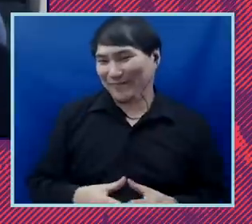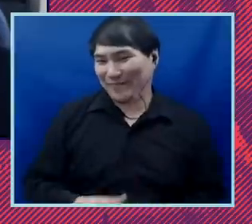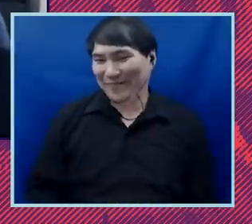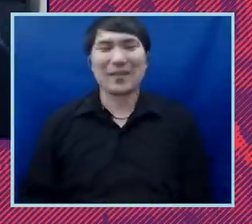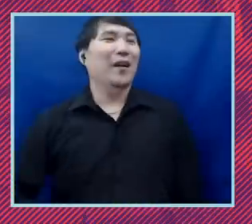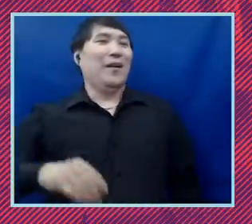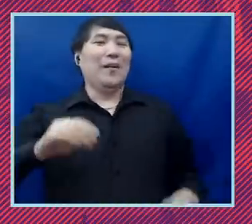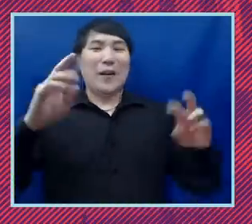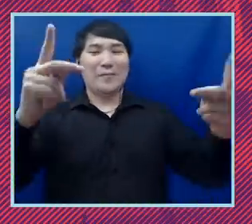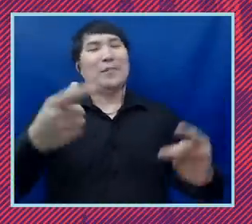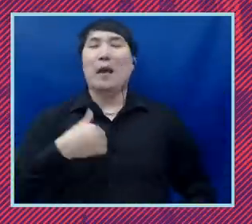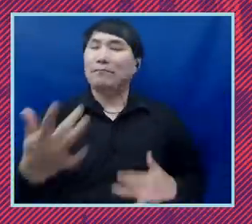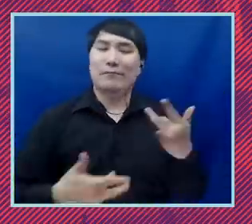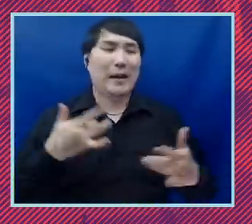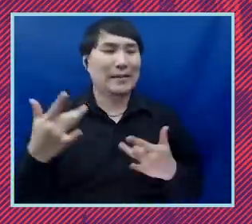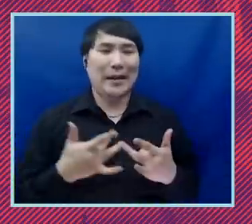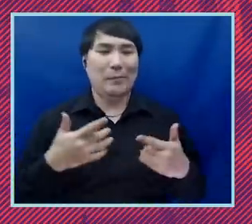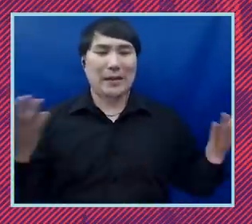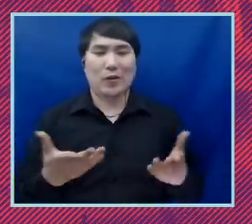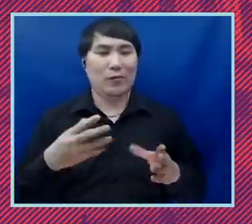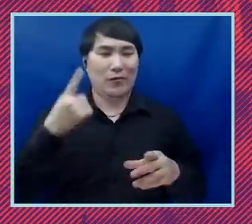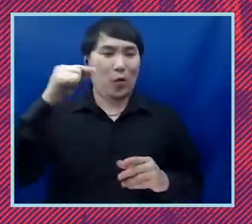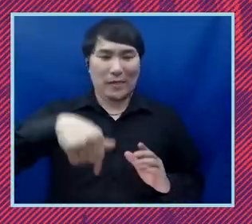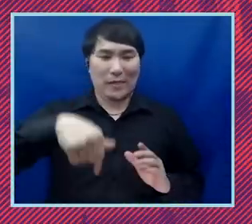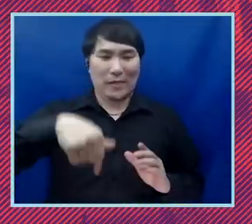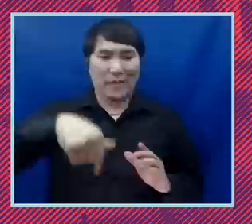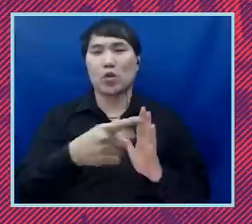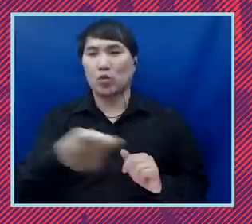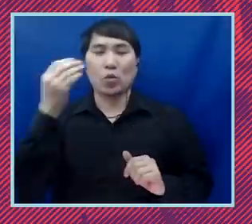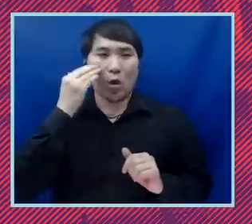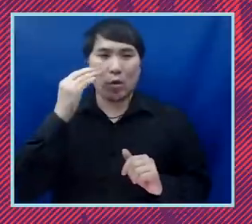So I'm really excited to be in this role. As you know, Anthony, the ACLU has been an important part